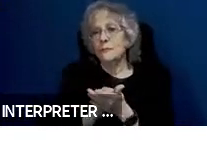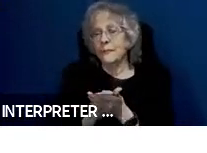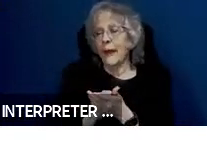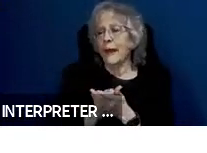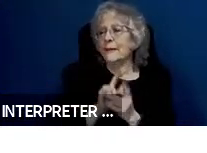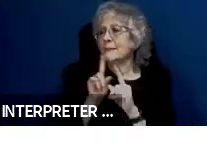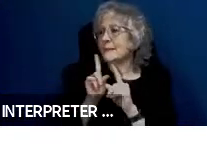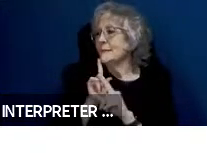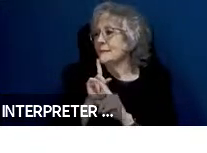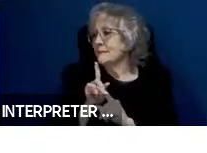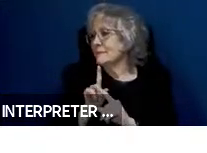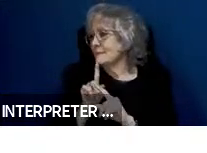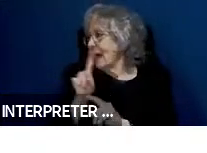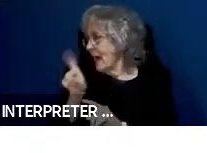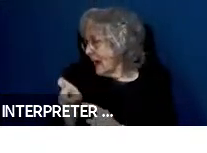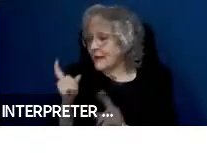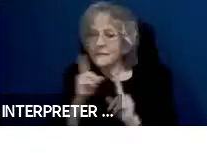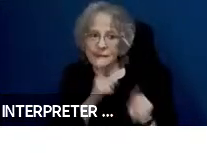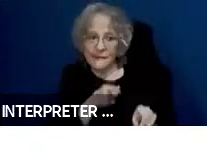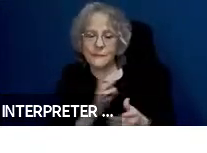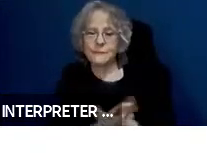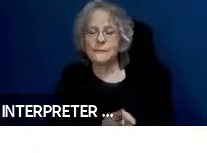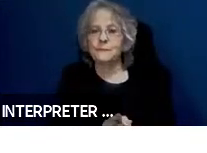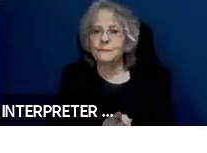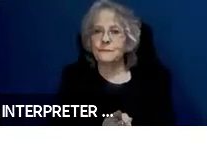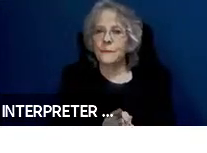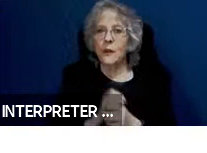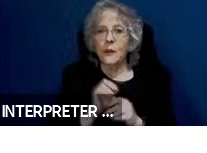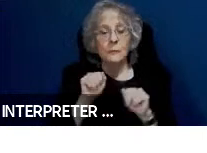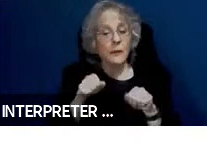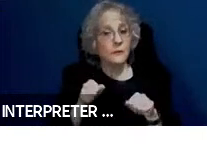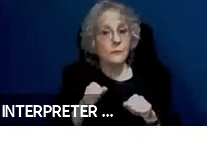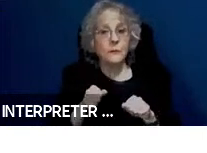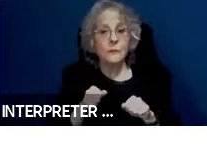You should be provide silence-able or optional description of the features in the vehicle, like